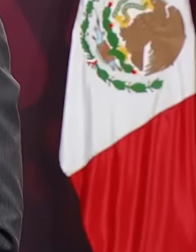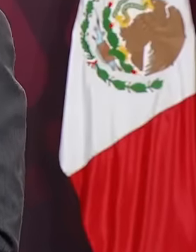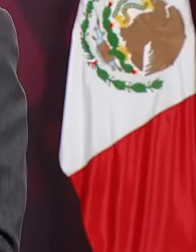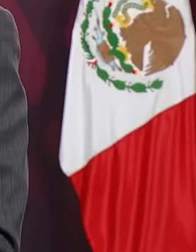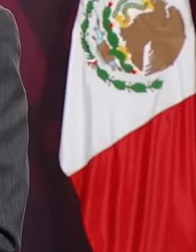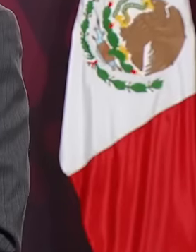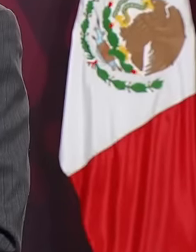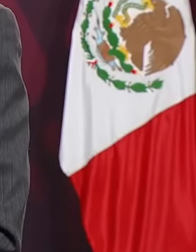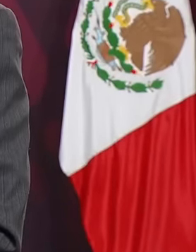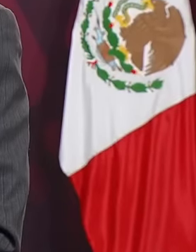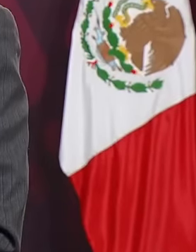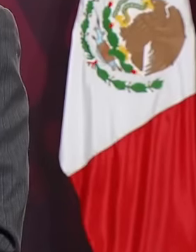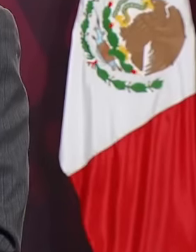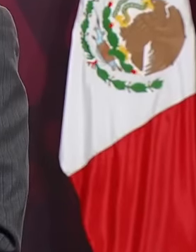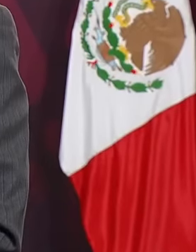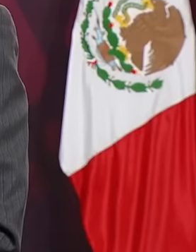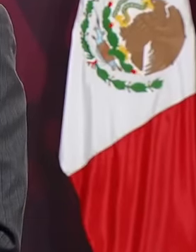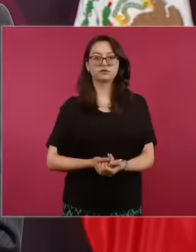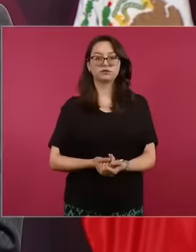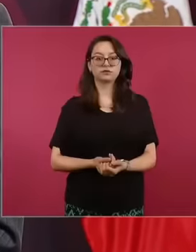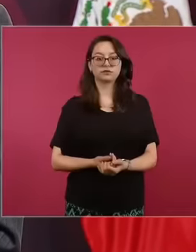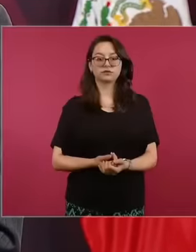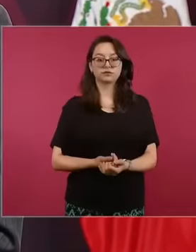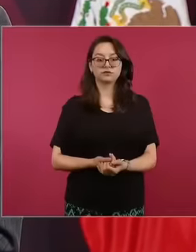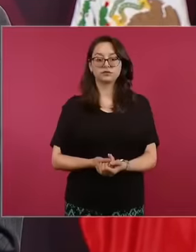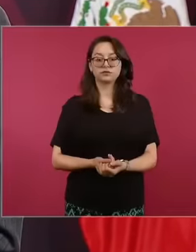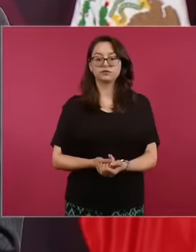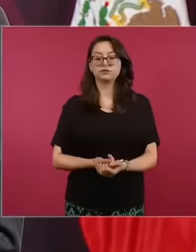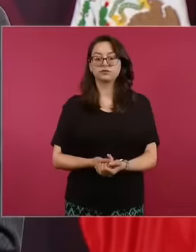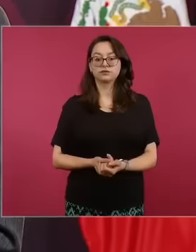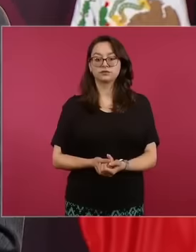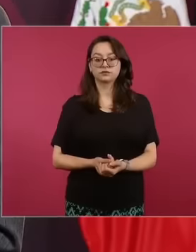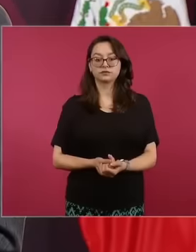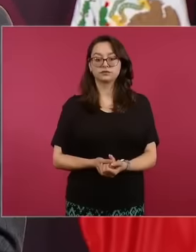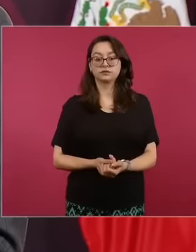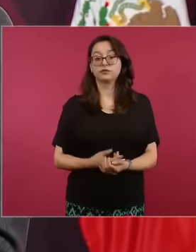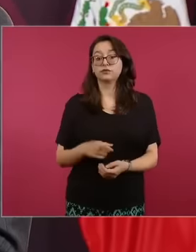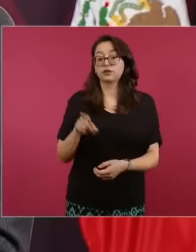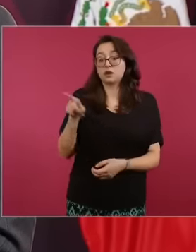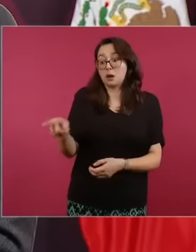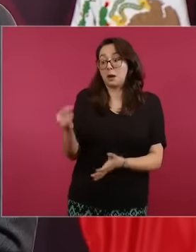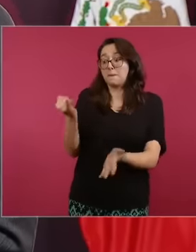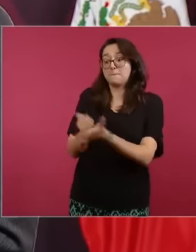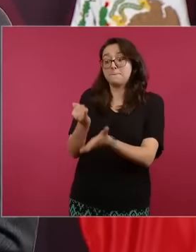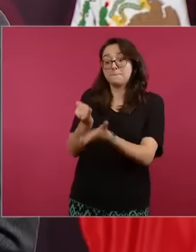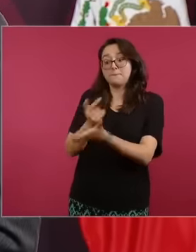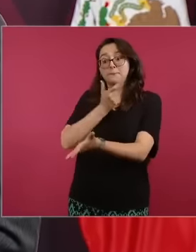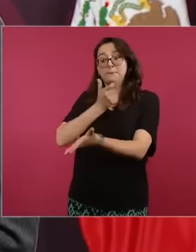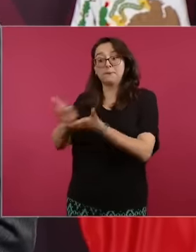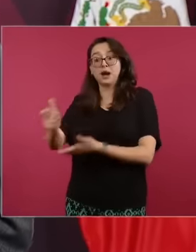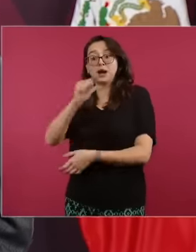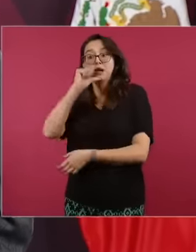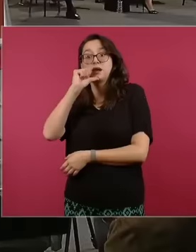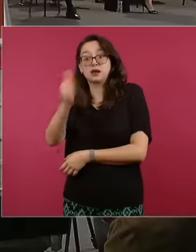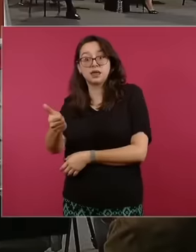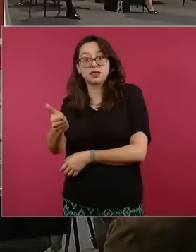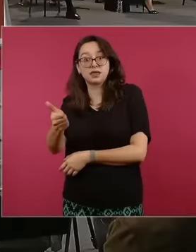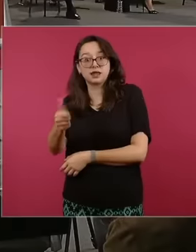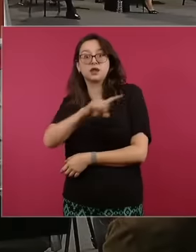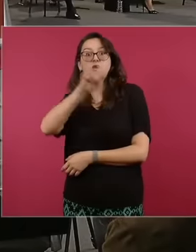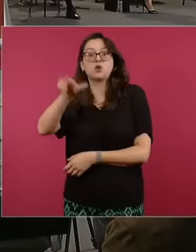that discount that they gave to Juices del Valle for this influencerism, well then,